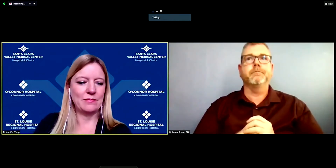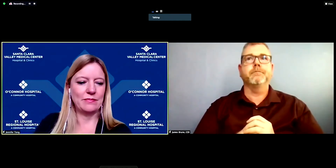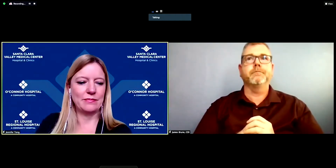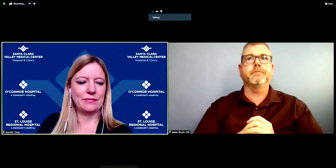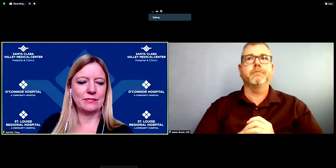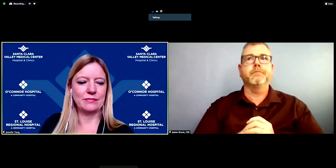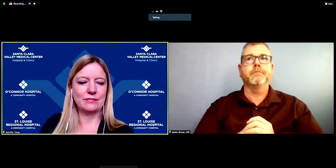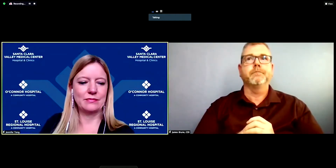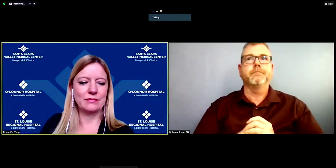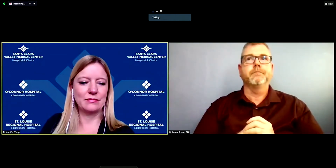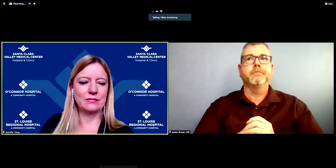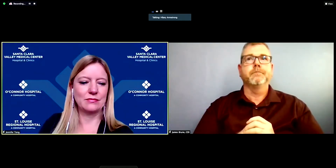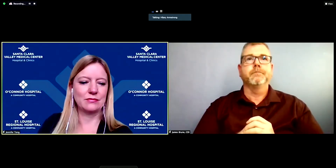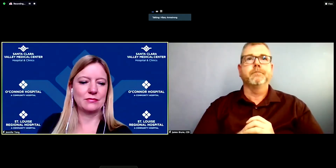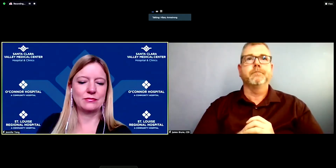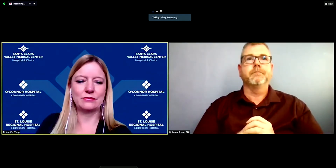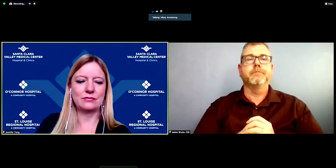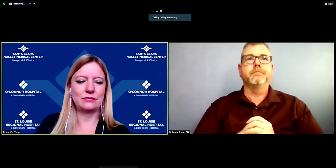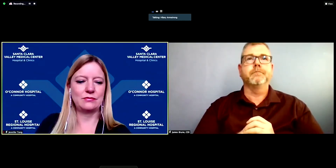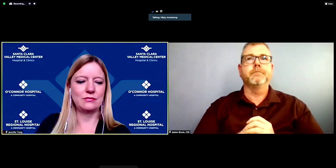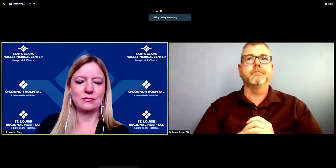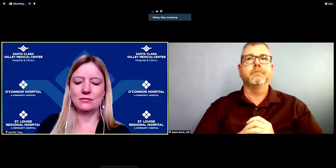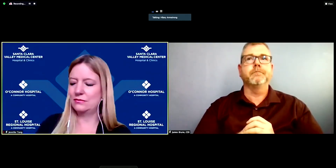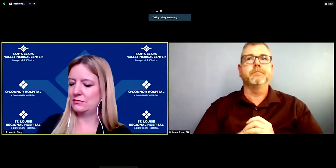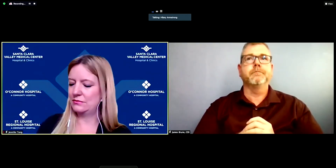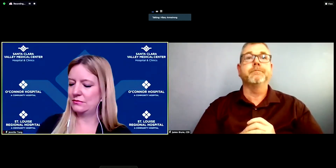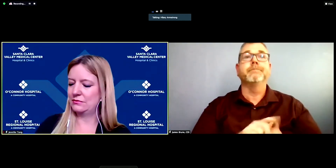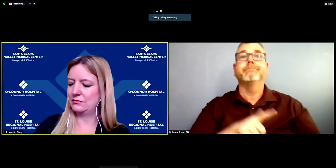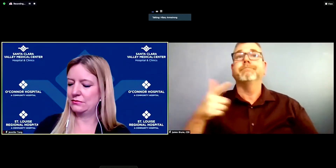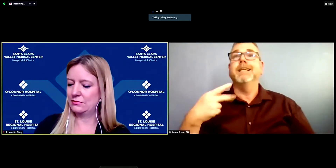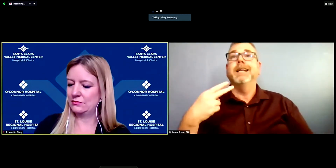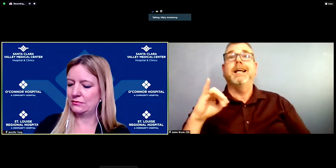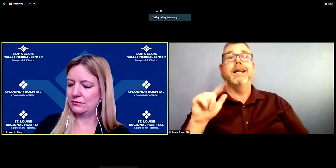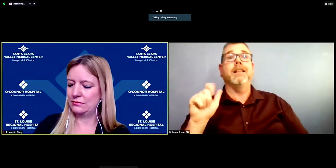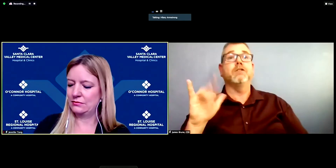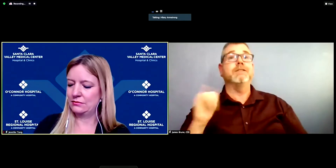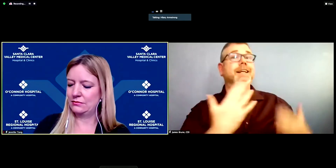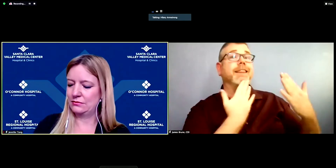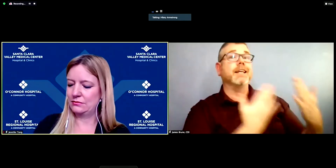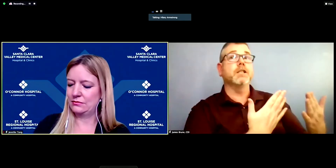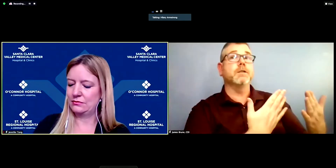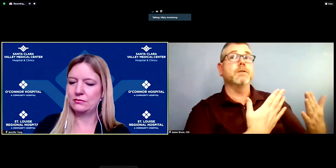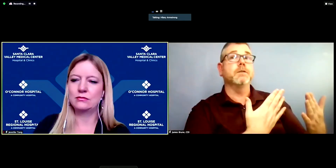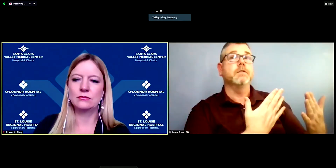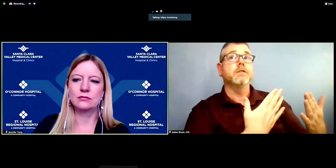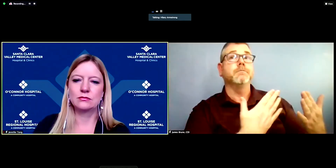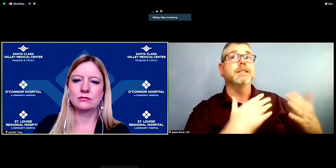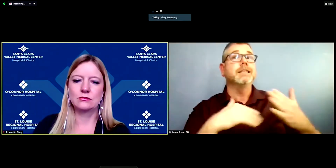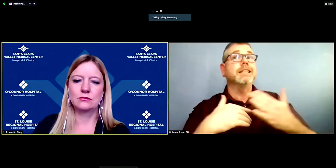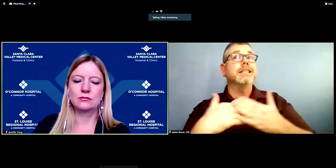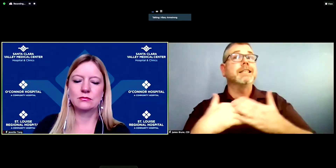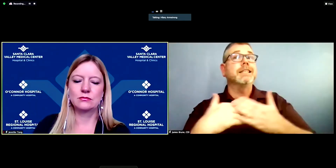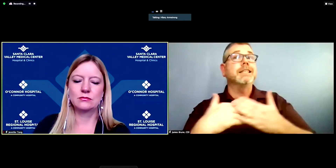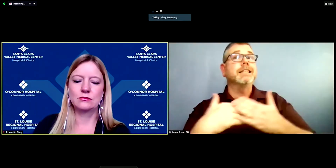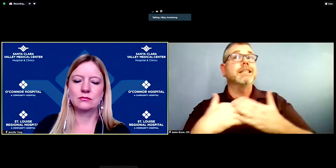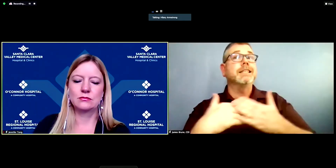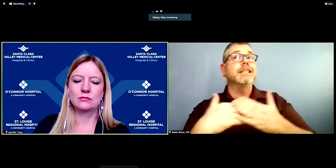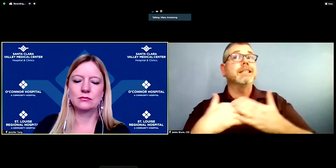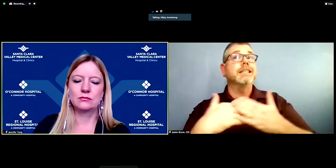Thank you, Dr. Tong. We'll go to Jesse Gary for the next question, and i will ...